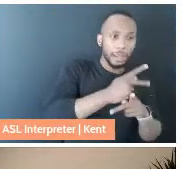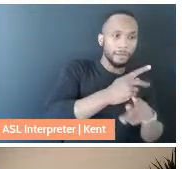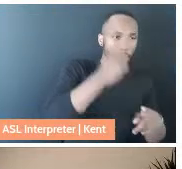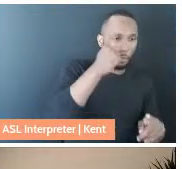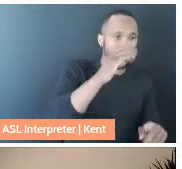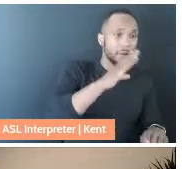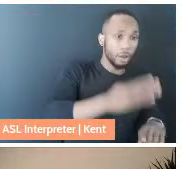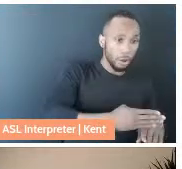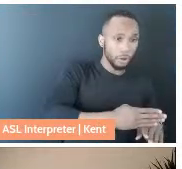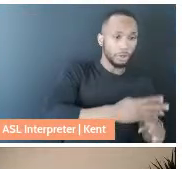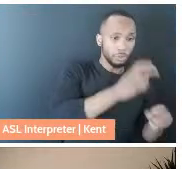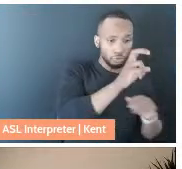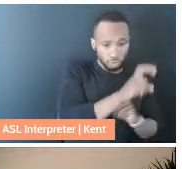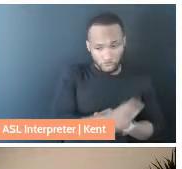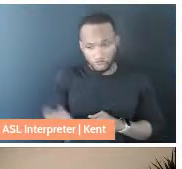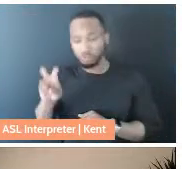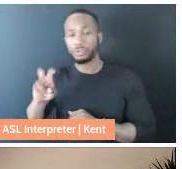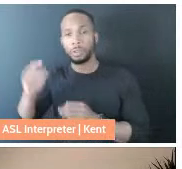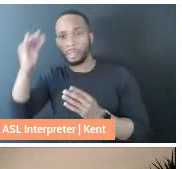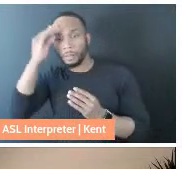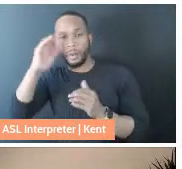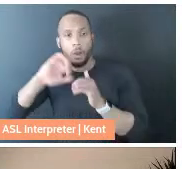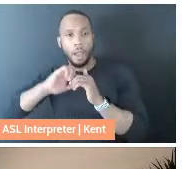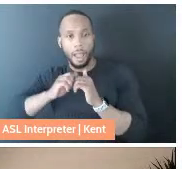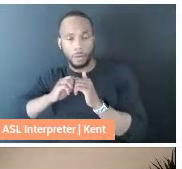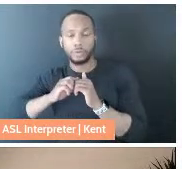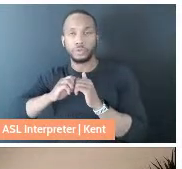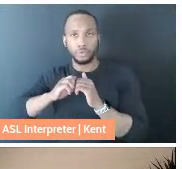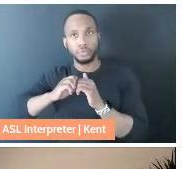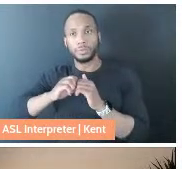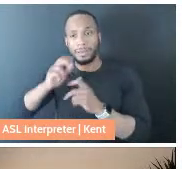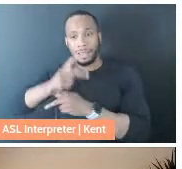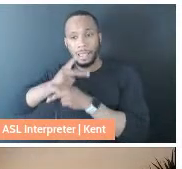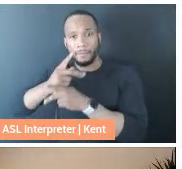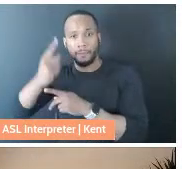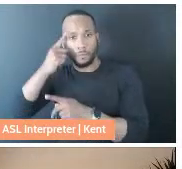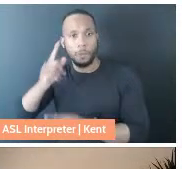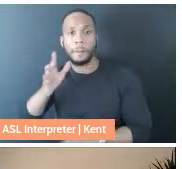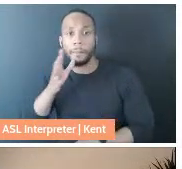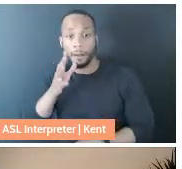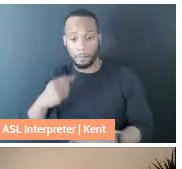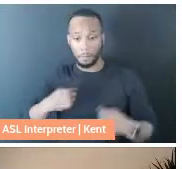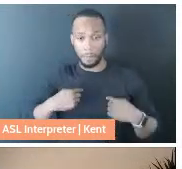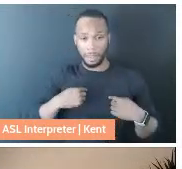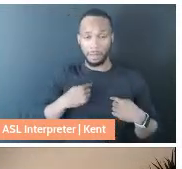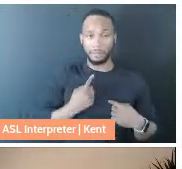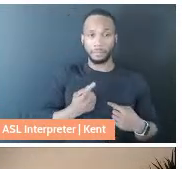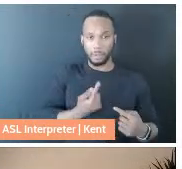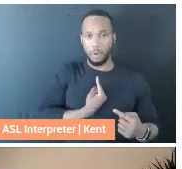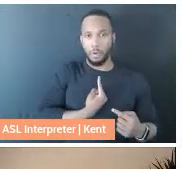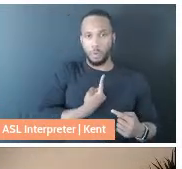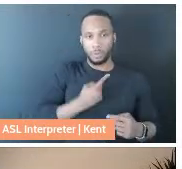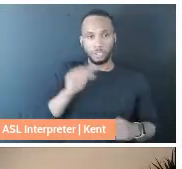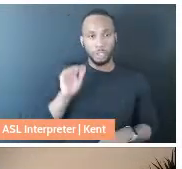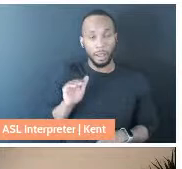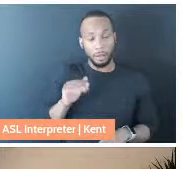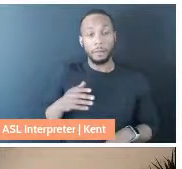to thinking about how to be a caregiver for my mother. I'm an only child. My mom is unmarried